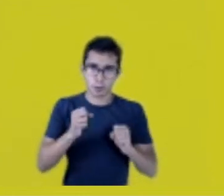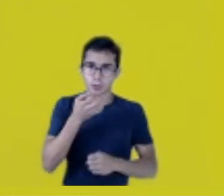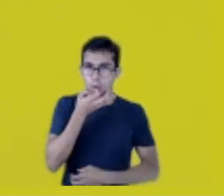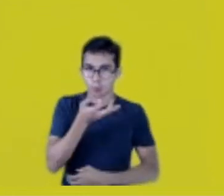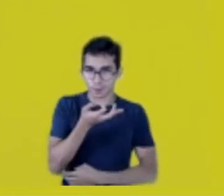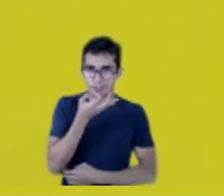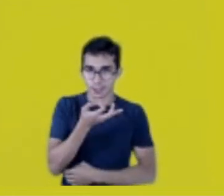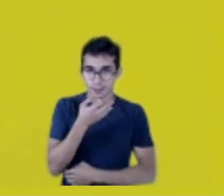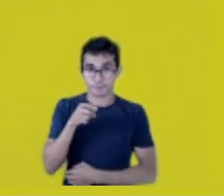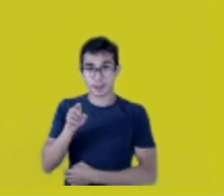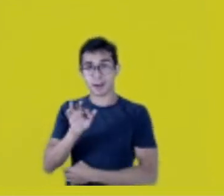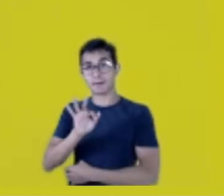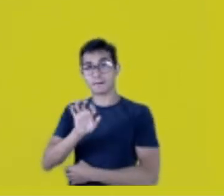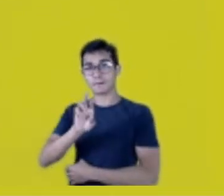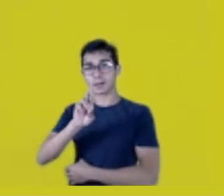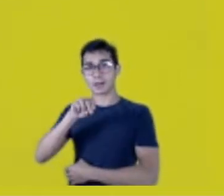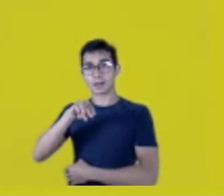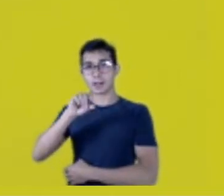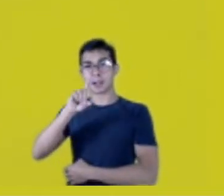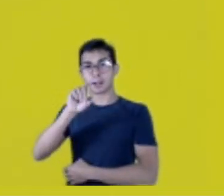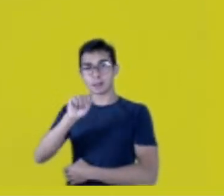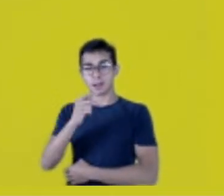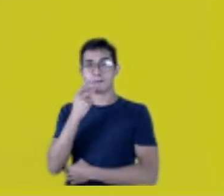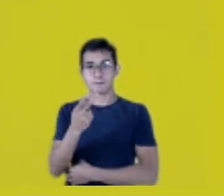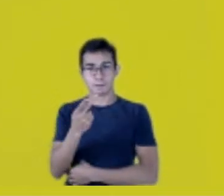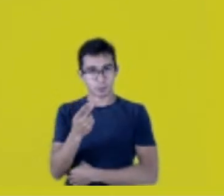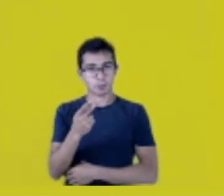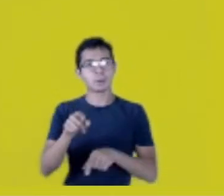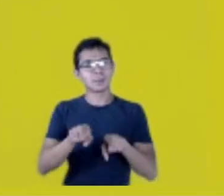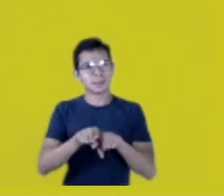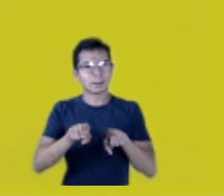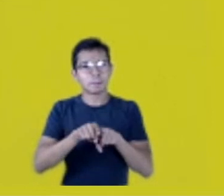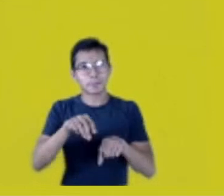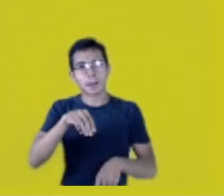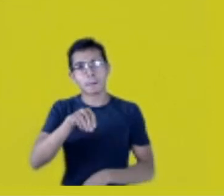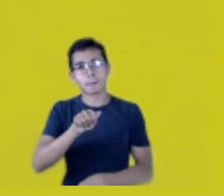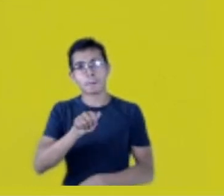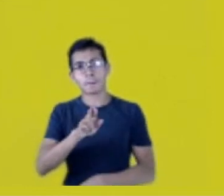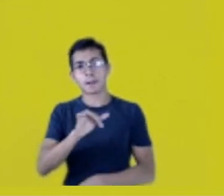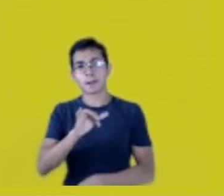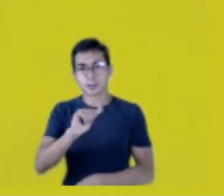and Márcia as well. Actually, I think this question, Fernando Yamamoto,